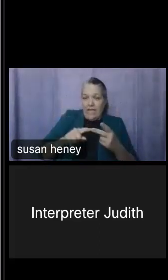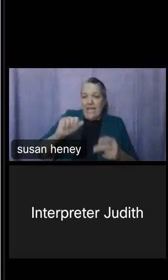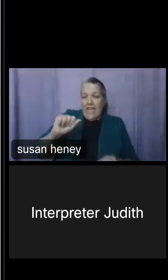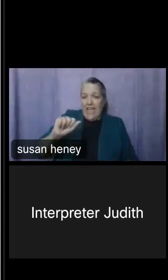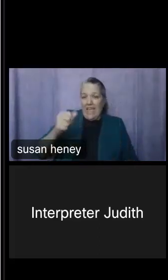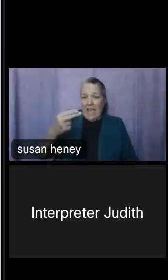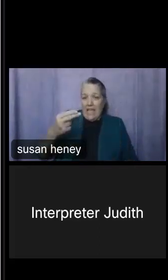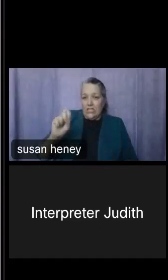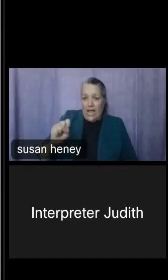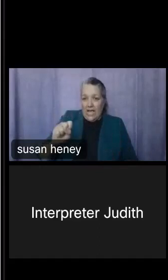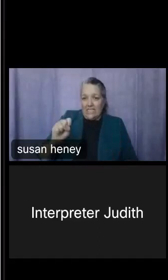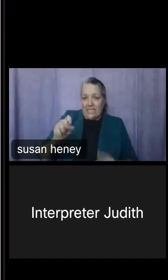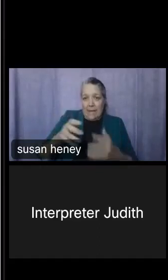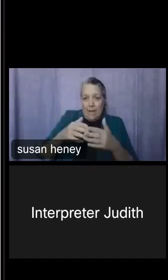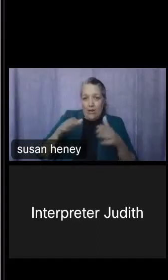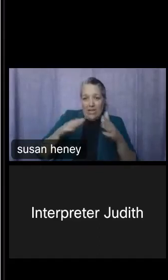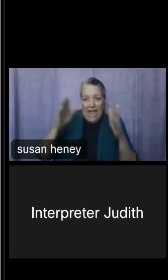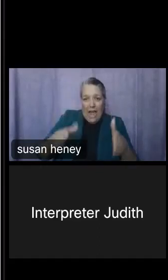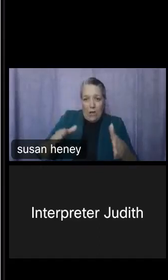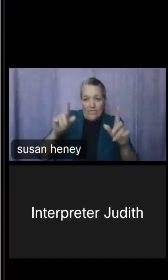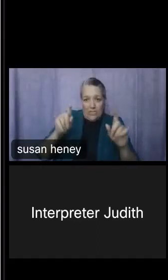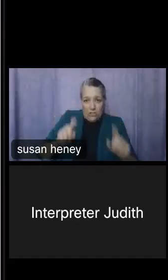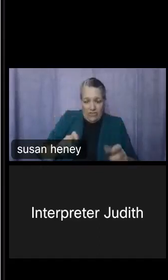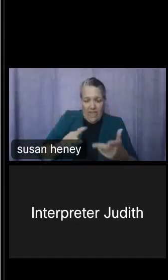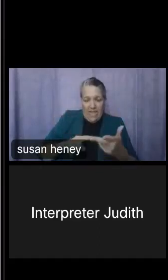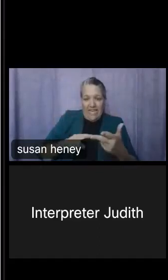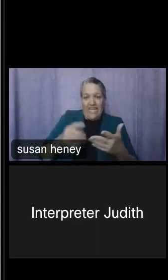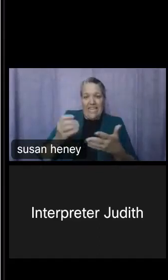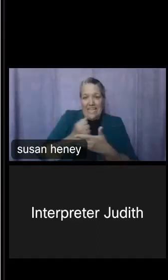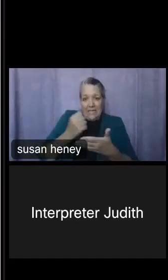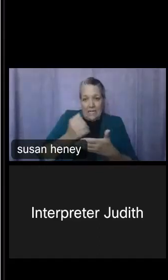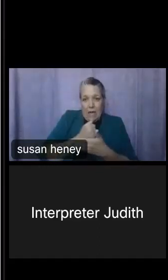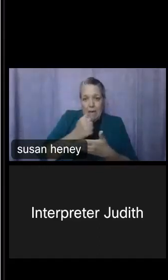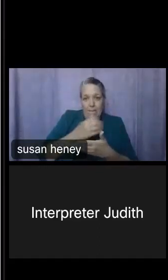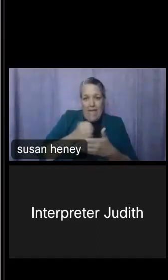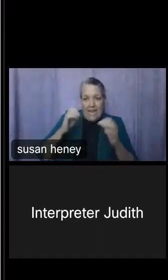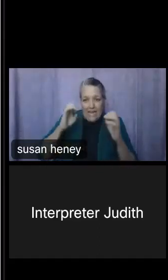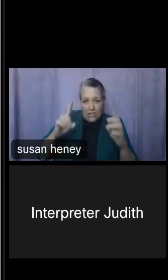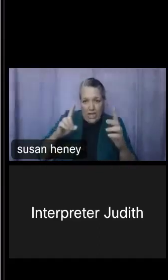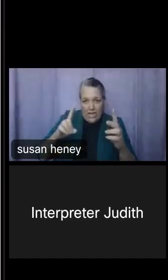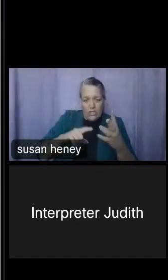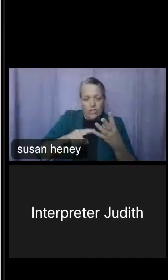our Survey of Income and Program Participation, and we have our current population survey